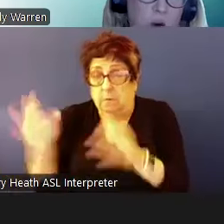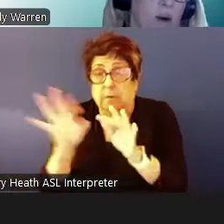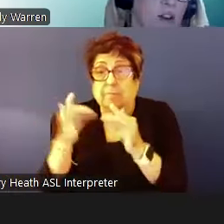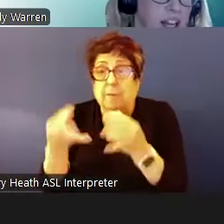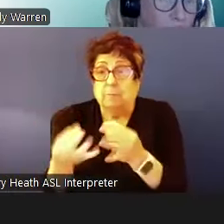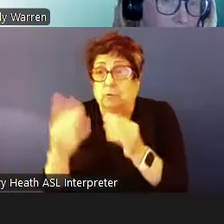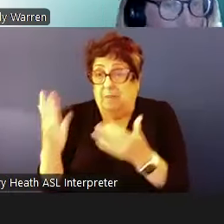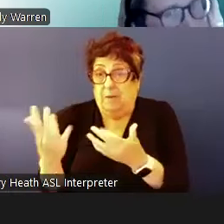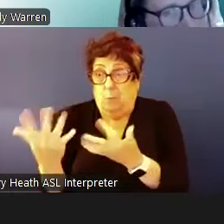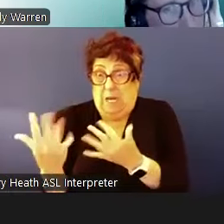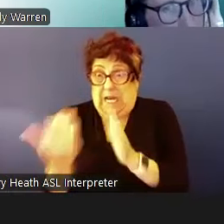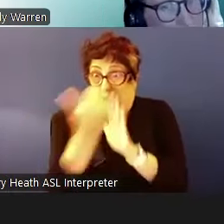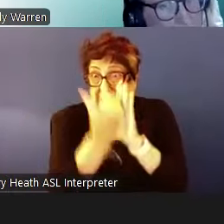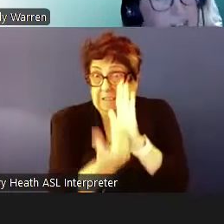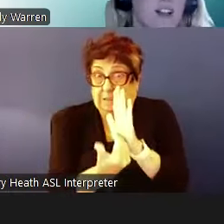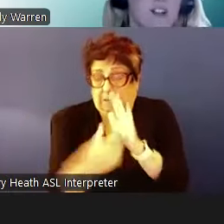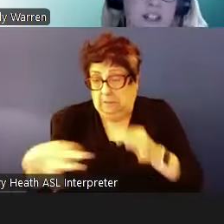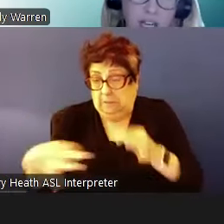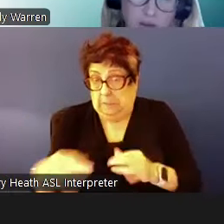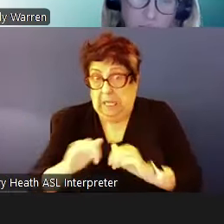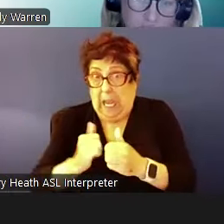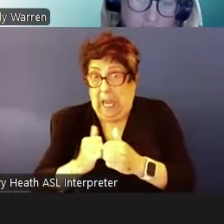about getting on a new mainstream waiting list. There is a lot of information in the